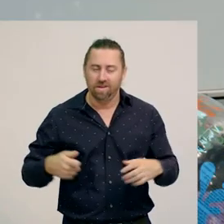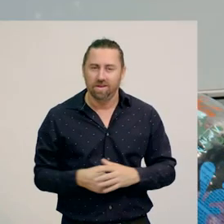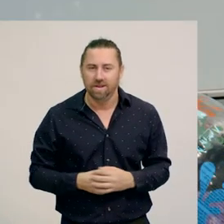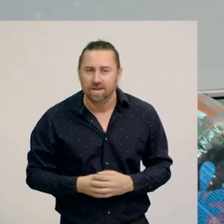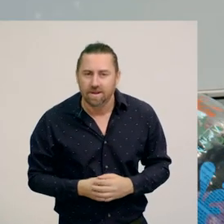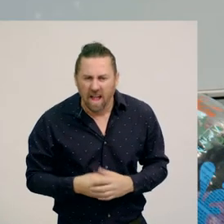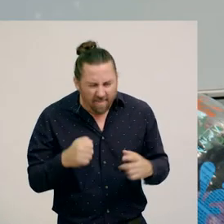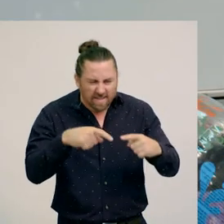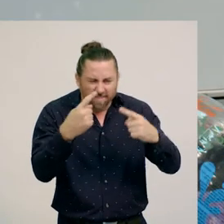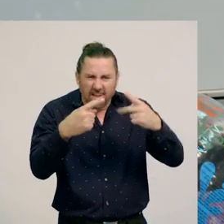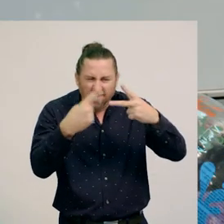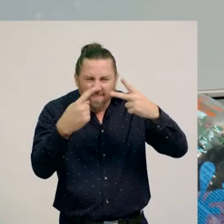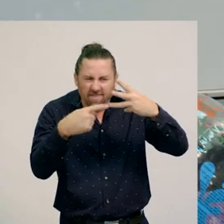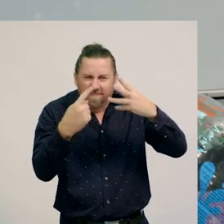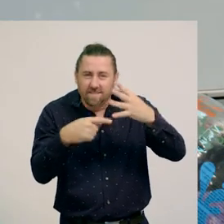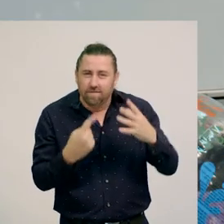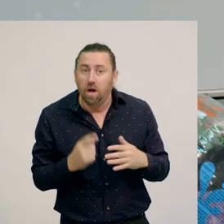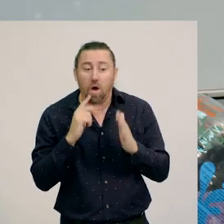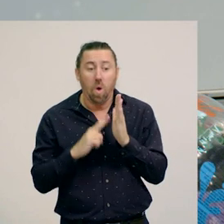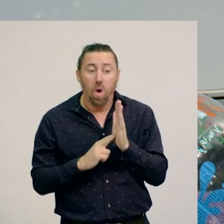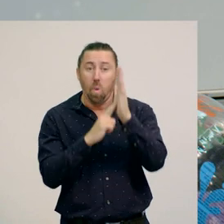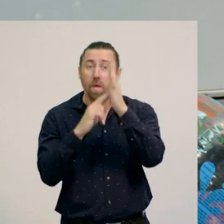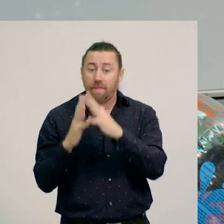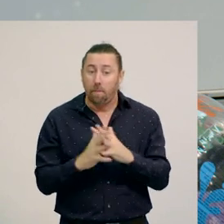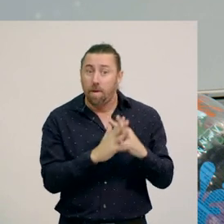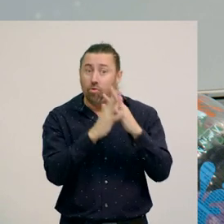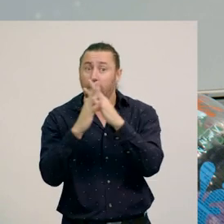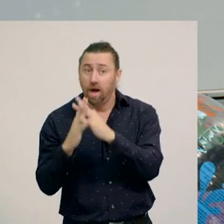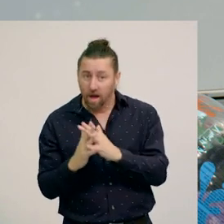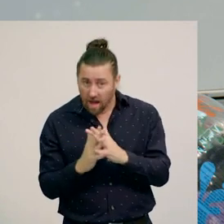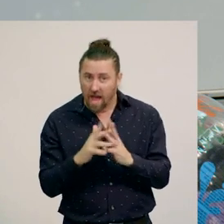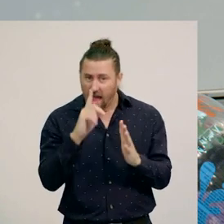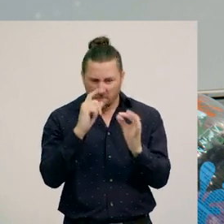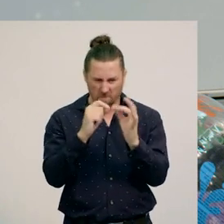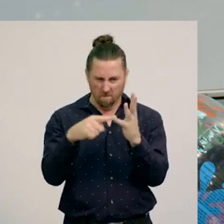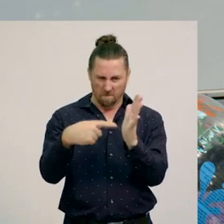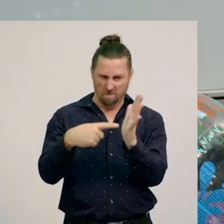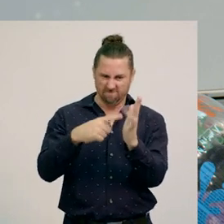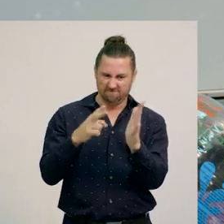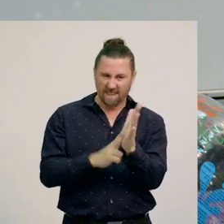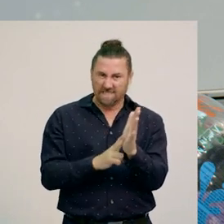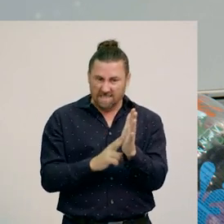There's lots of different versions of those. In North America, people used to make them out of buttons.